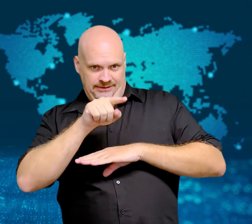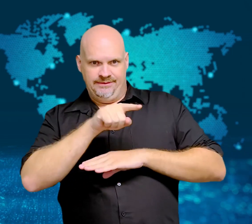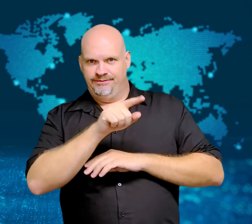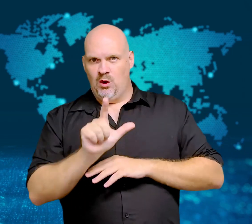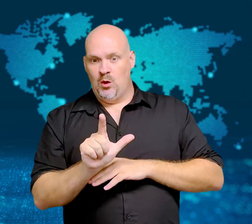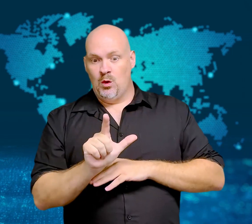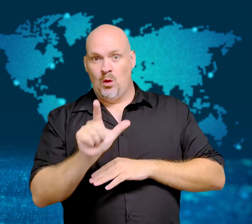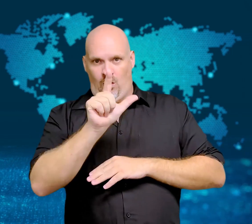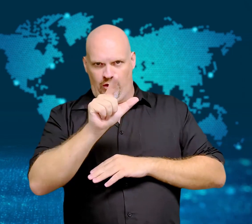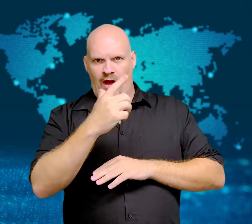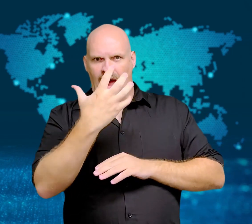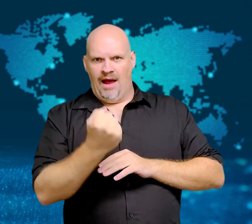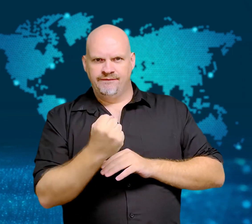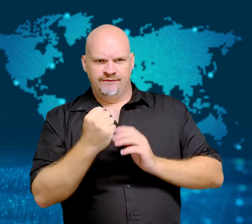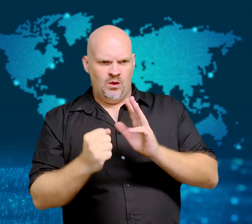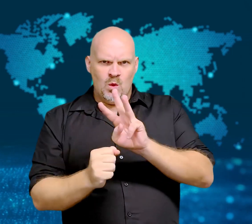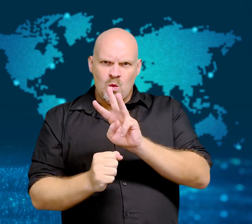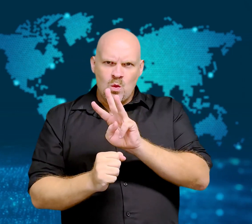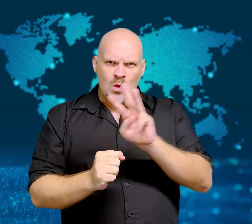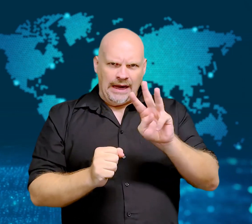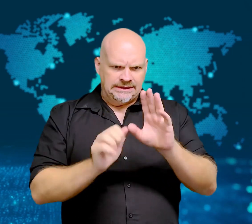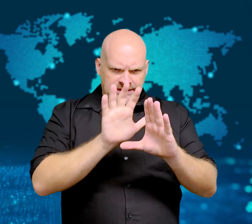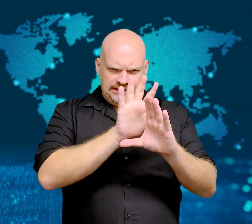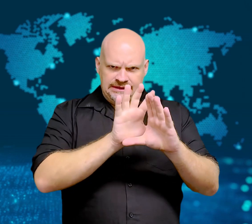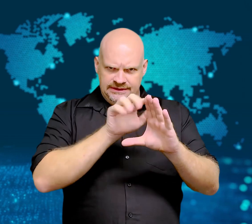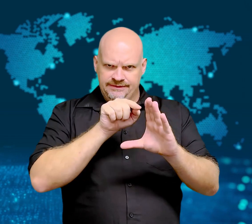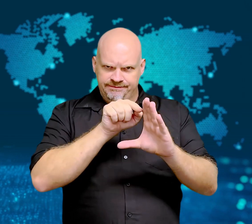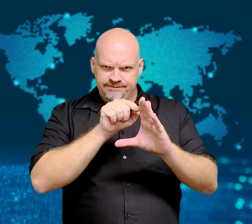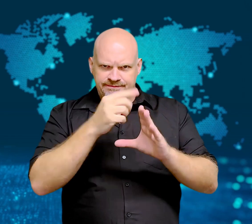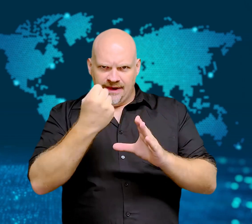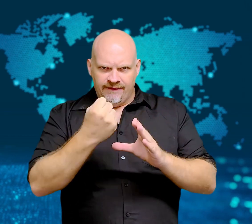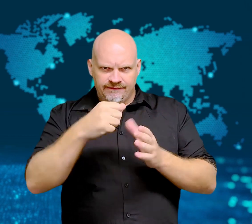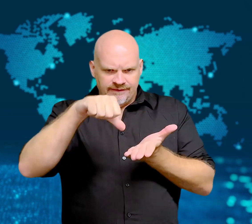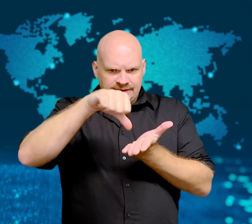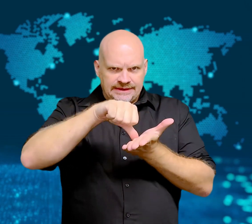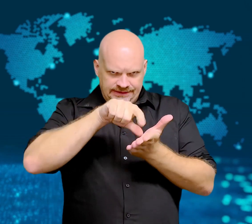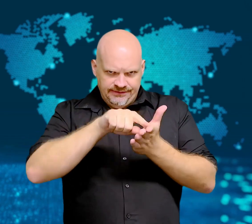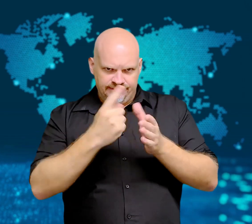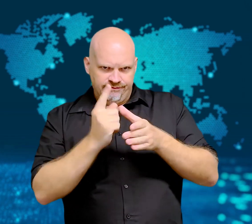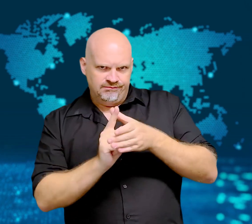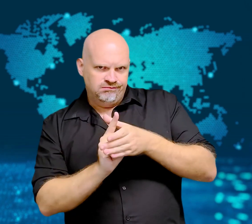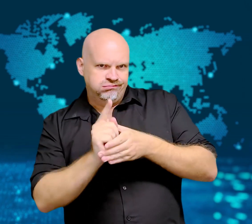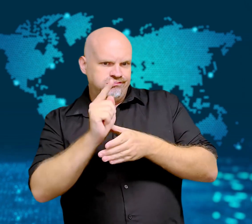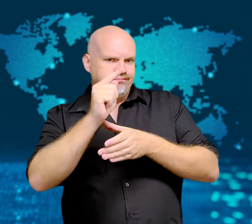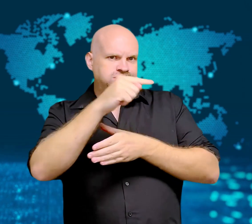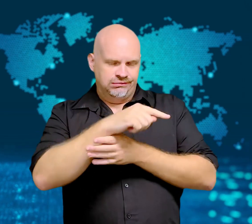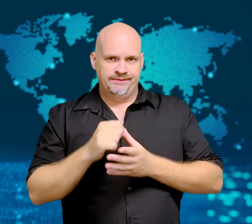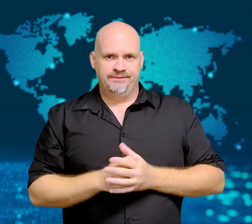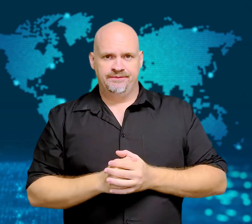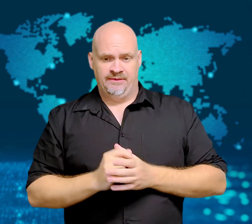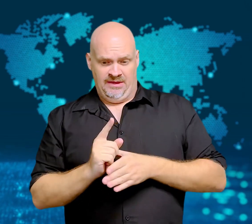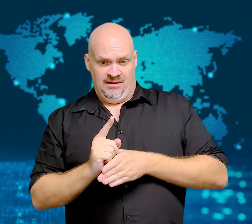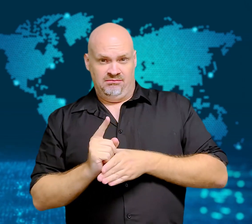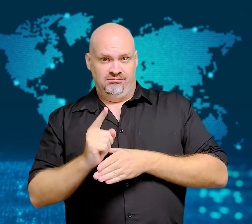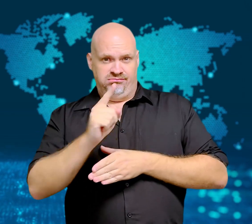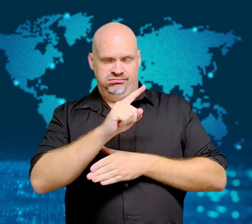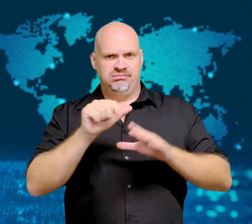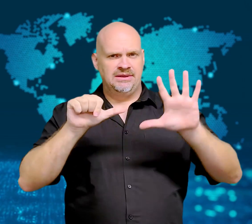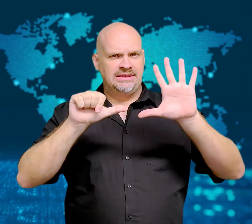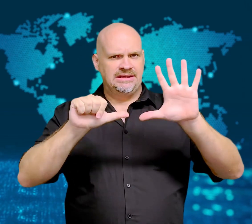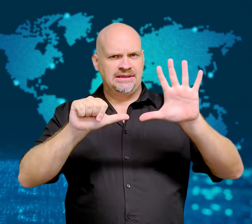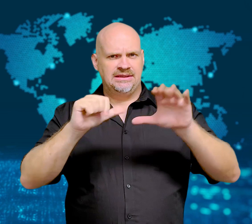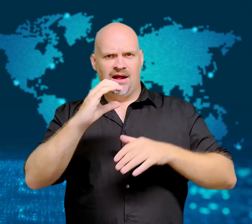It flew 600 kilometers at an altitude of 60 kilometers or less.